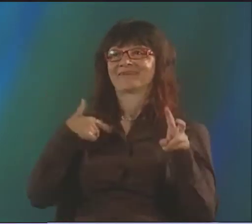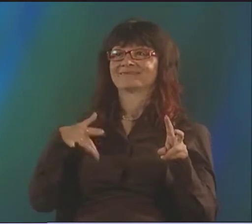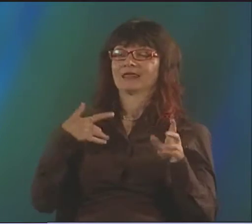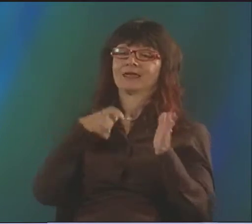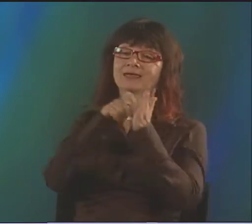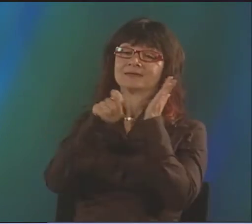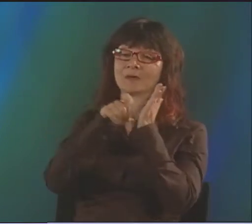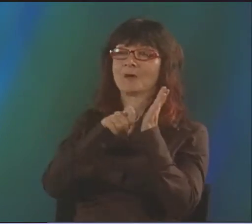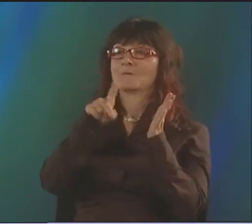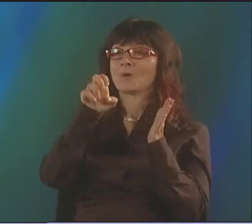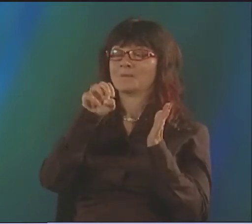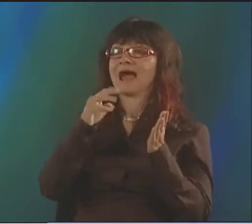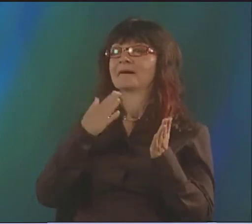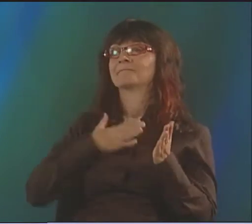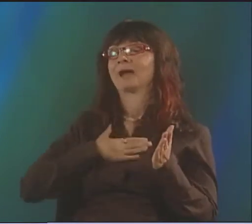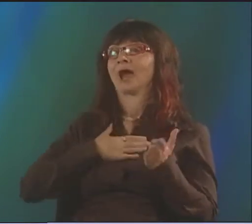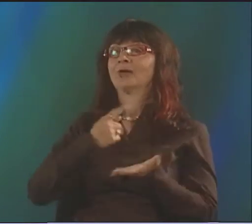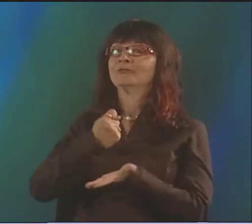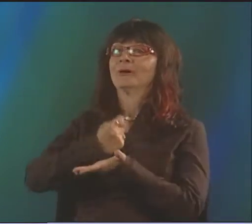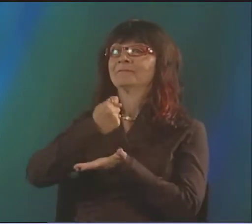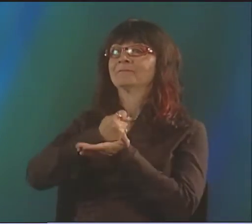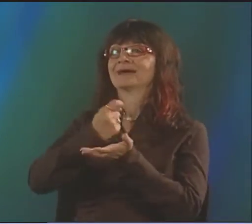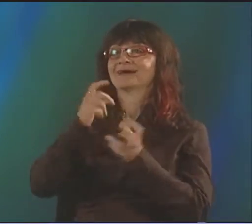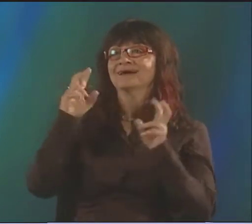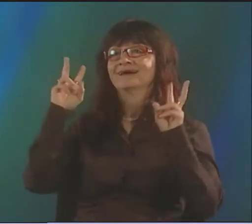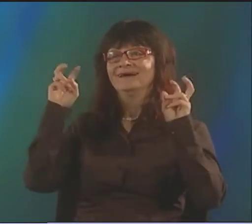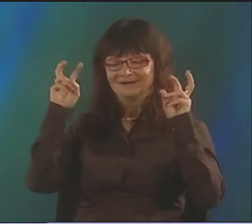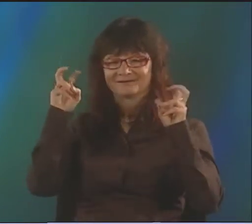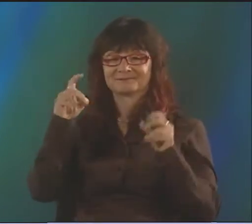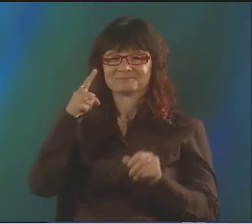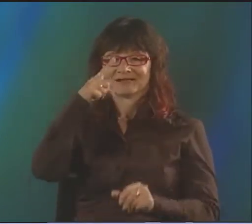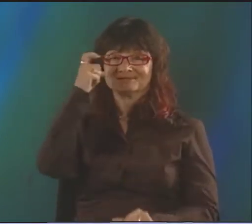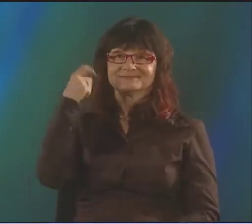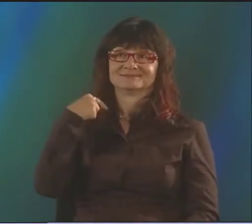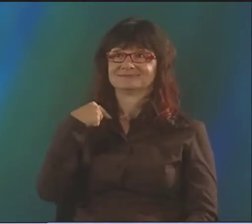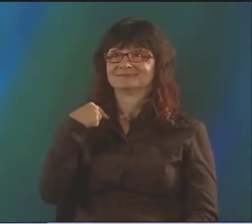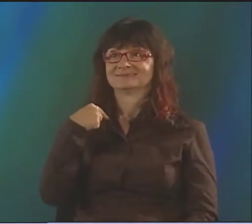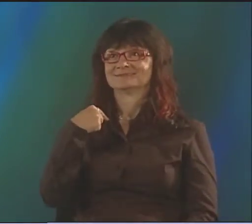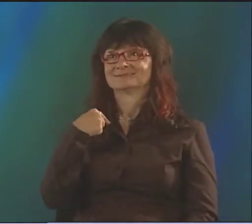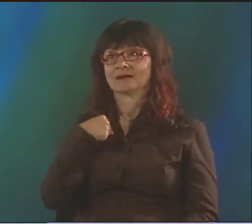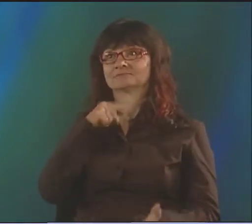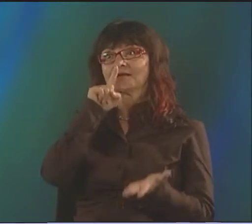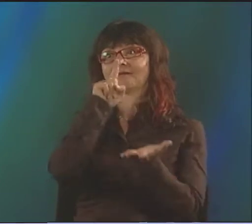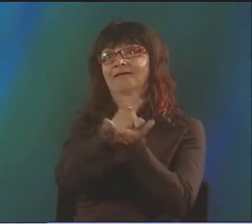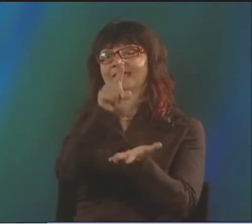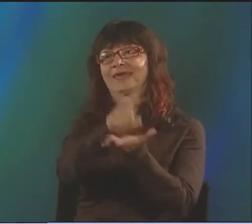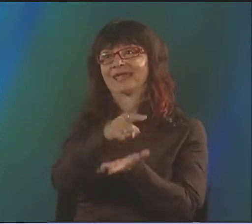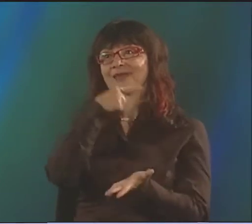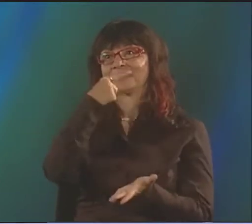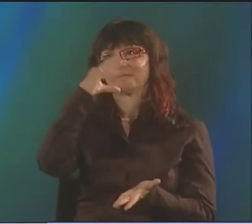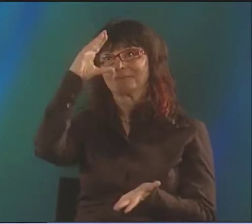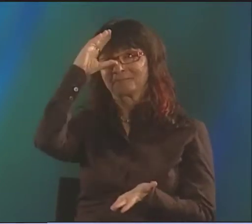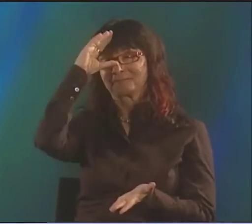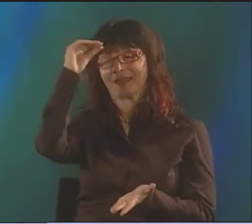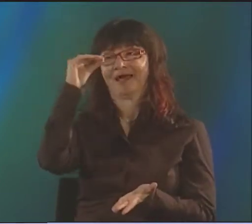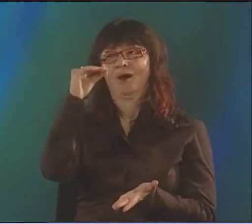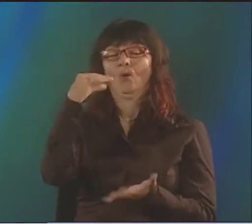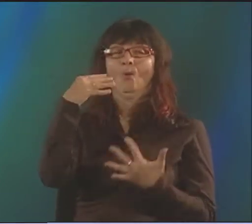BECAUSE I FELT THAT-- WELL, I'VE ALWAYS FELT THAT WRITING POETRY IS MY THERAPY. IT STARTED WHEN I FELL IN LOVE WITH THIS HEARING MAN,